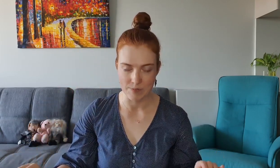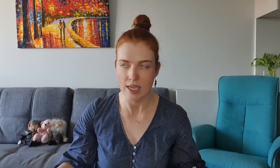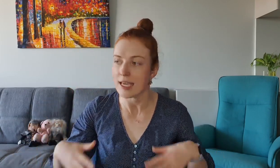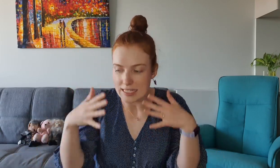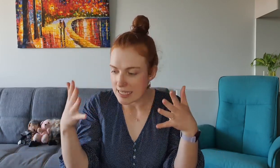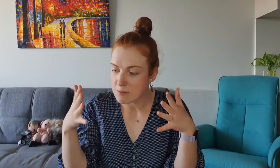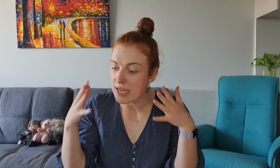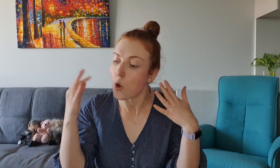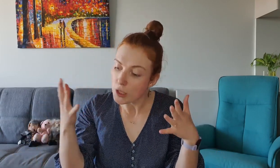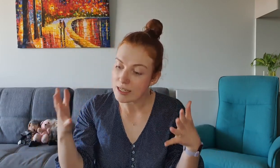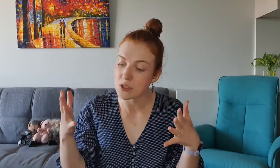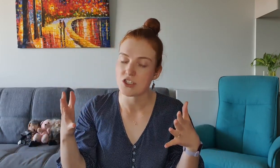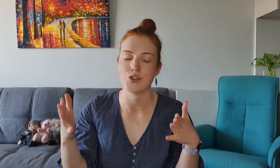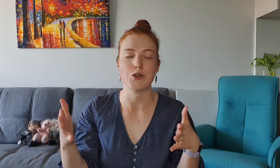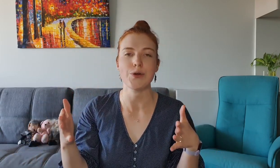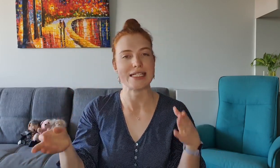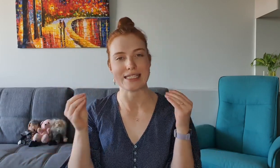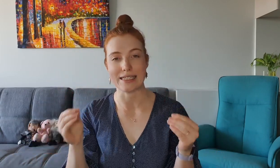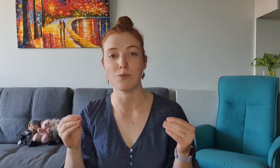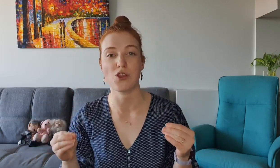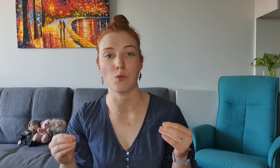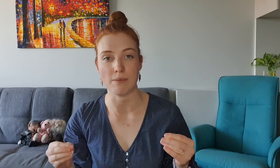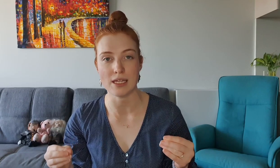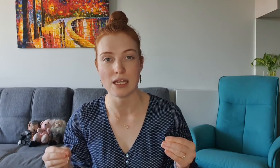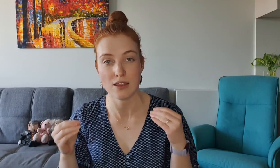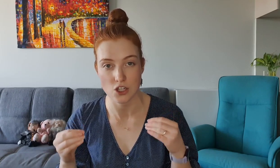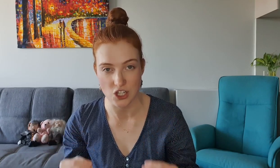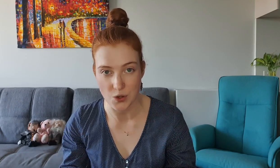It seems like all he wants to do is sleep with the women in the show